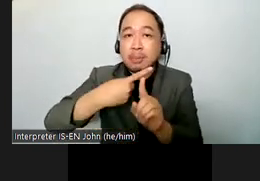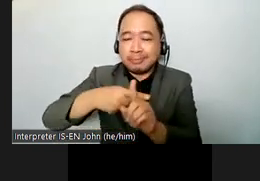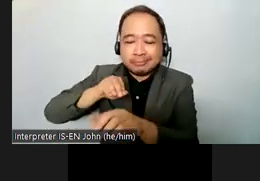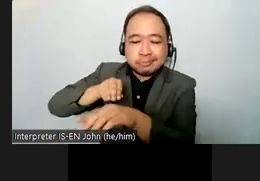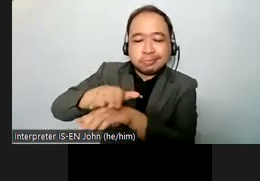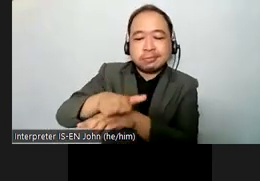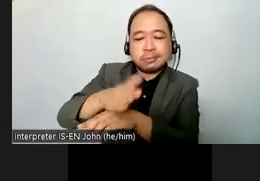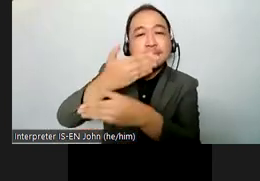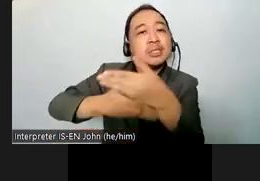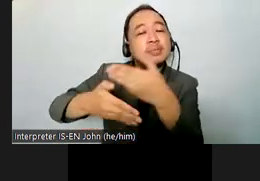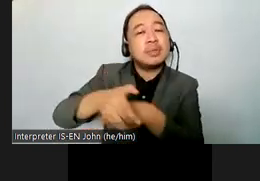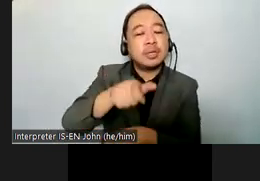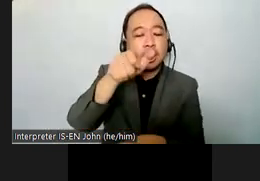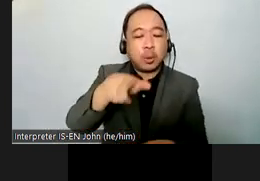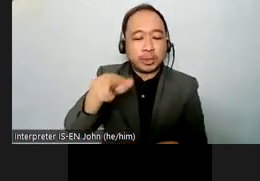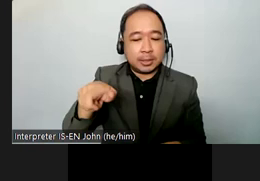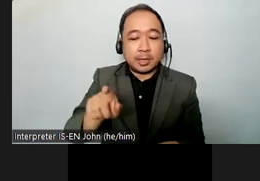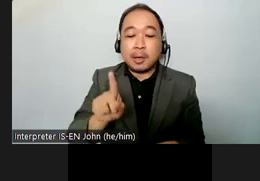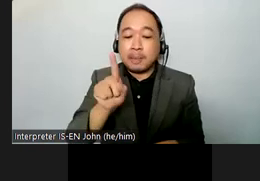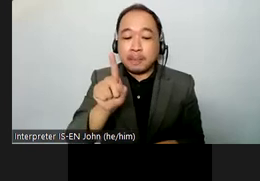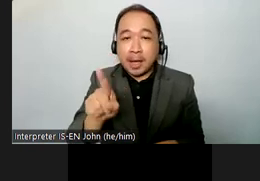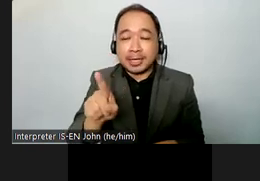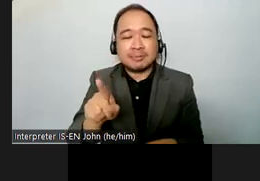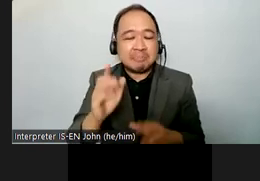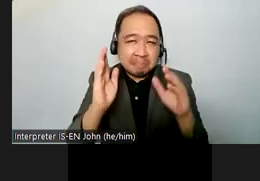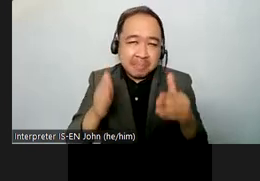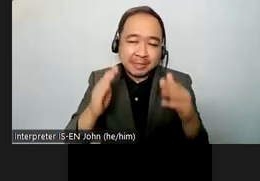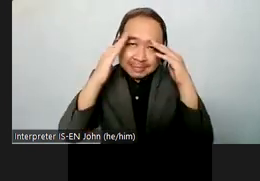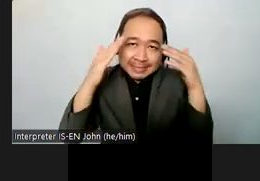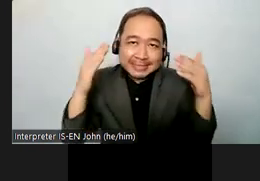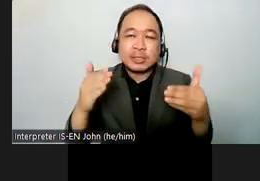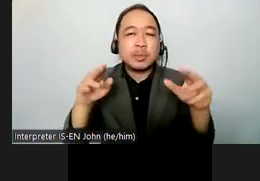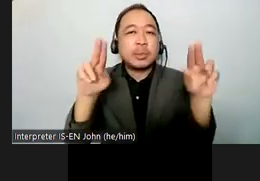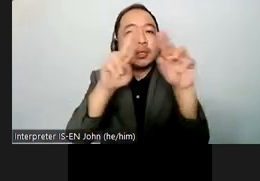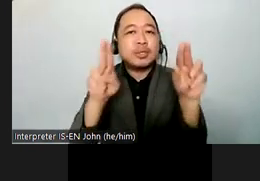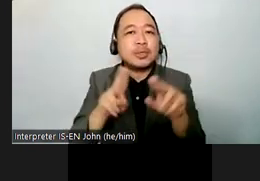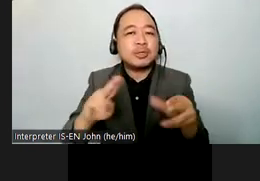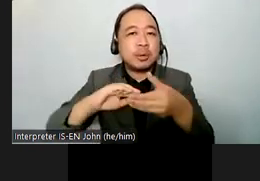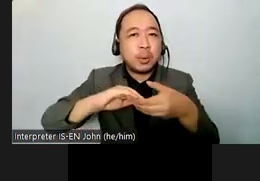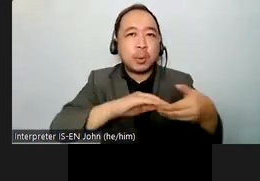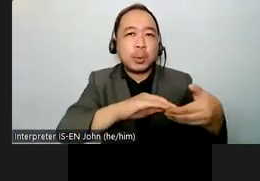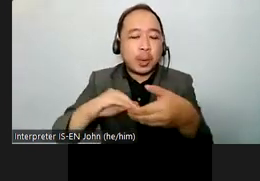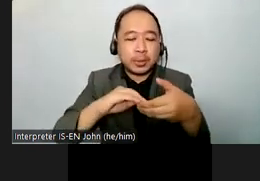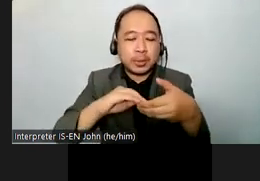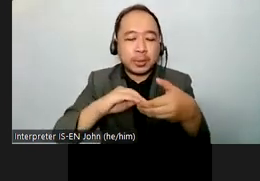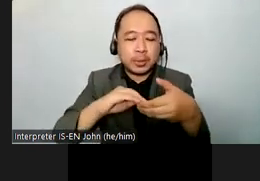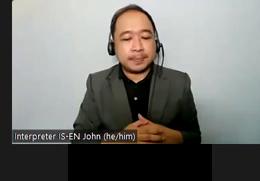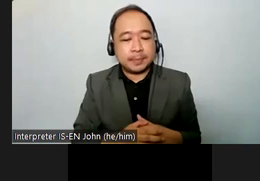the convention also requires states parties to take into account the multi-dimensional layers